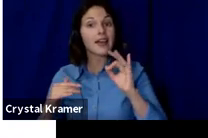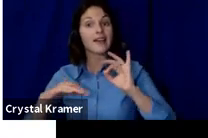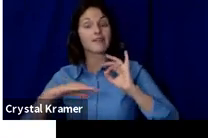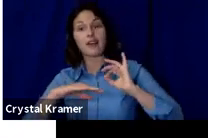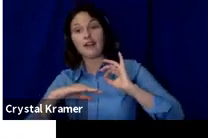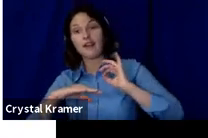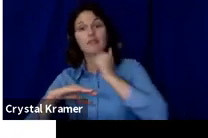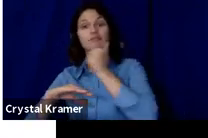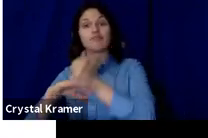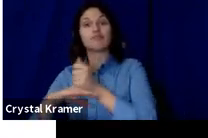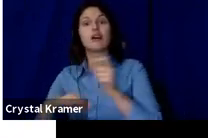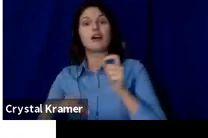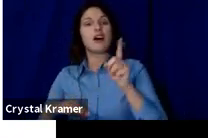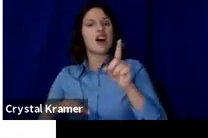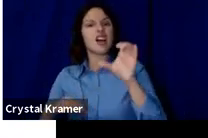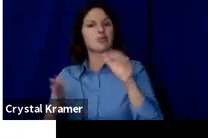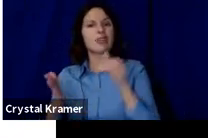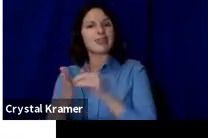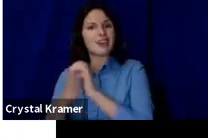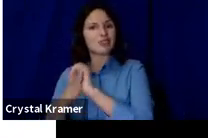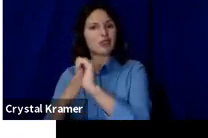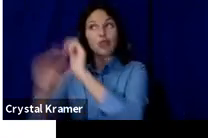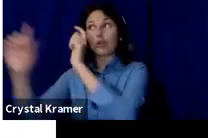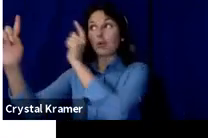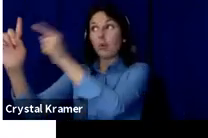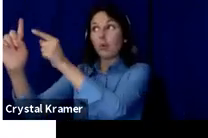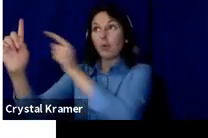at a time.